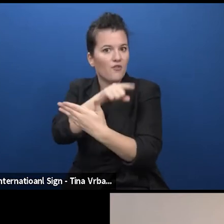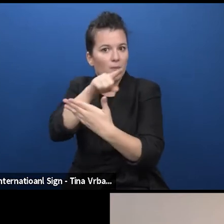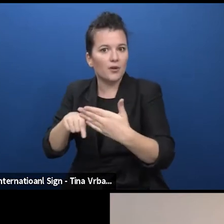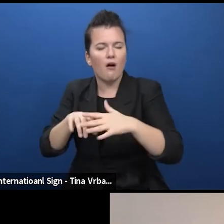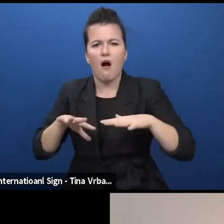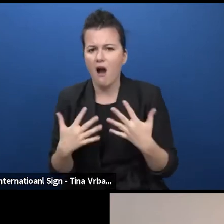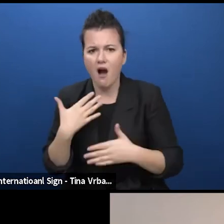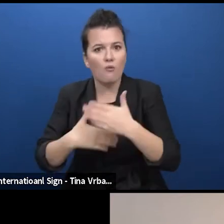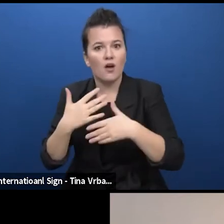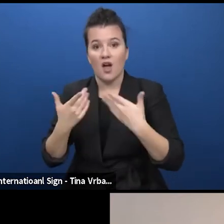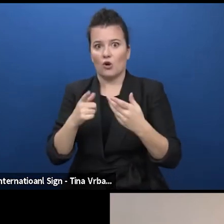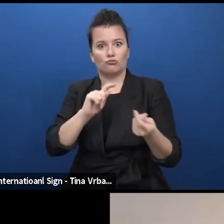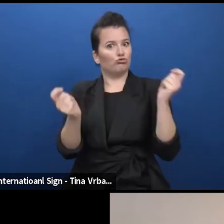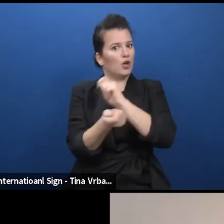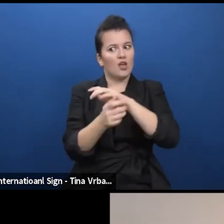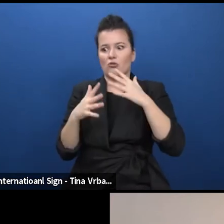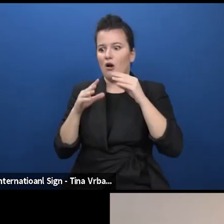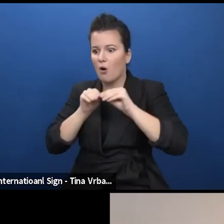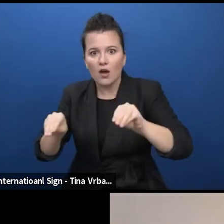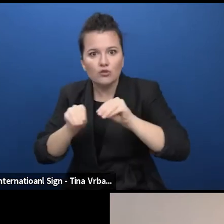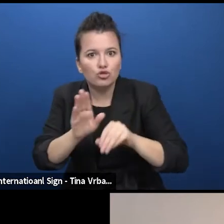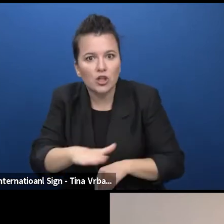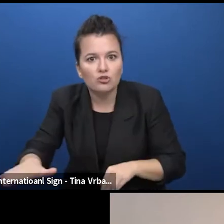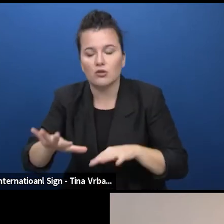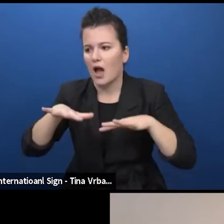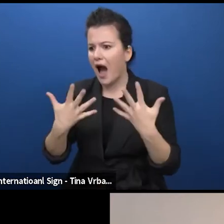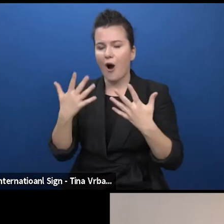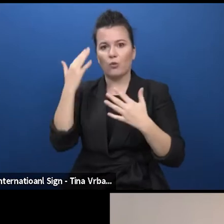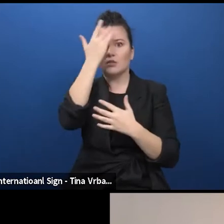the way we interact manifest with each other, the way we think about the future,